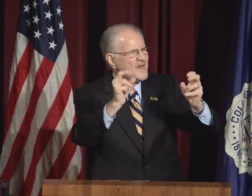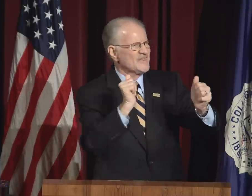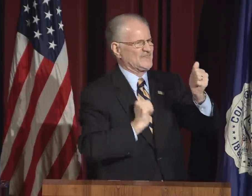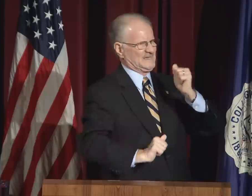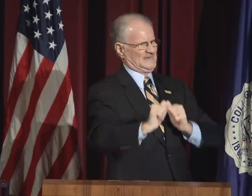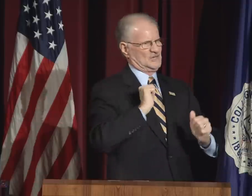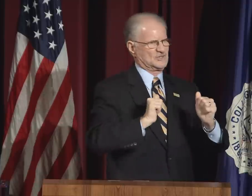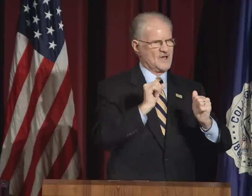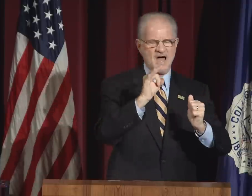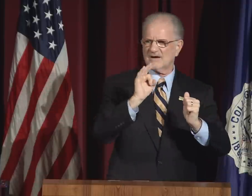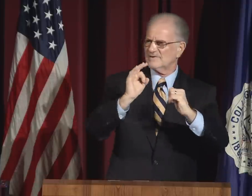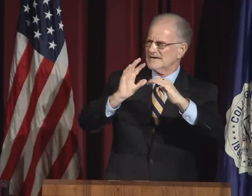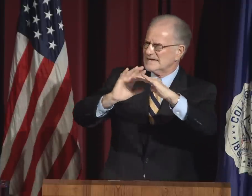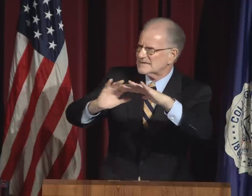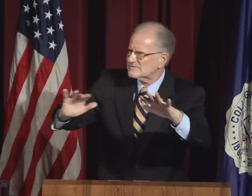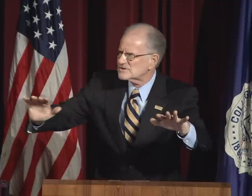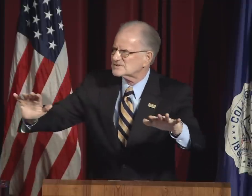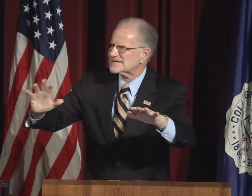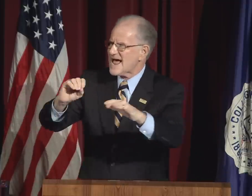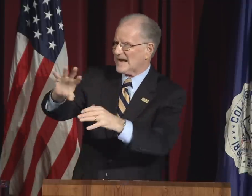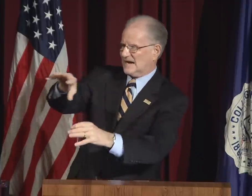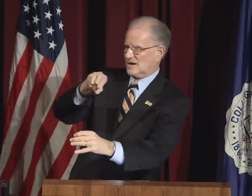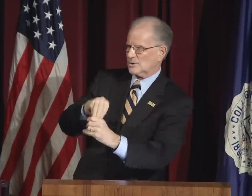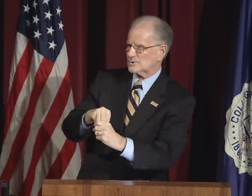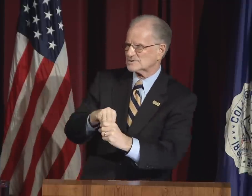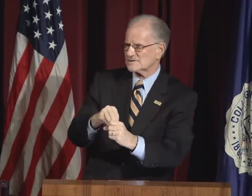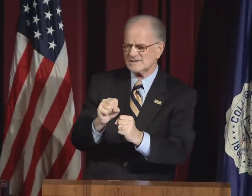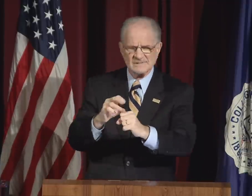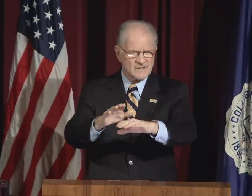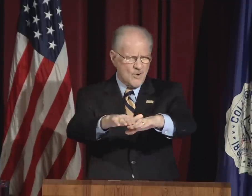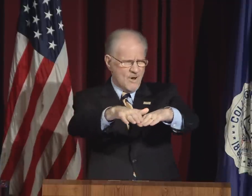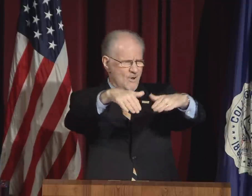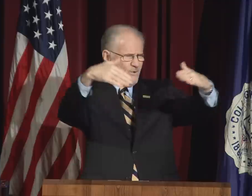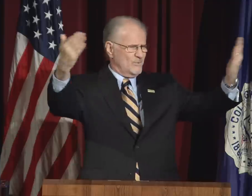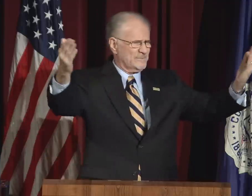In fact, we see the "theater" of diversity and inclusion